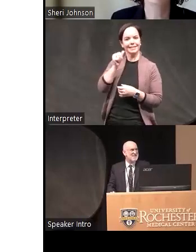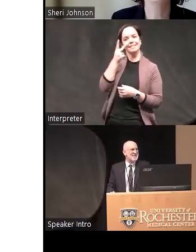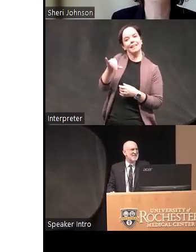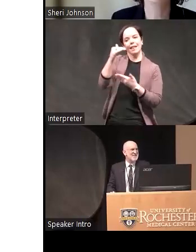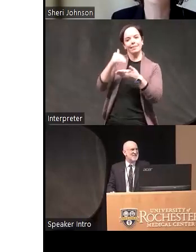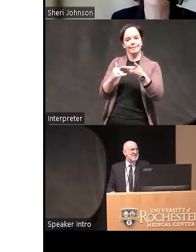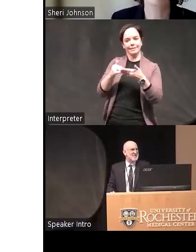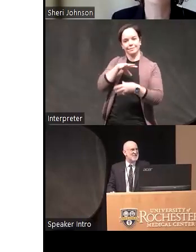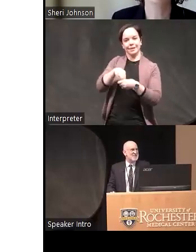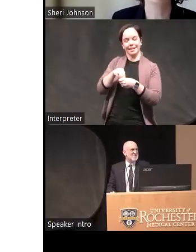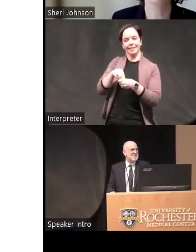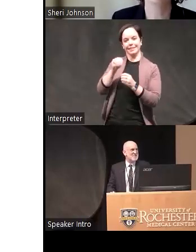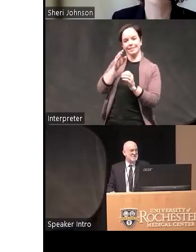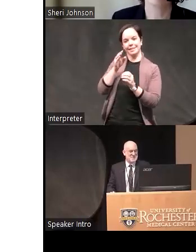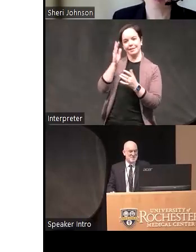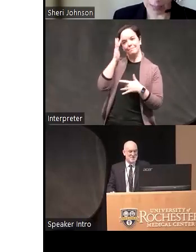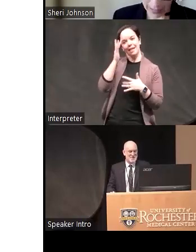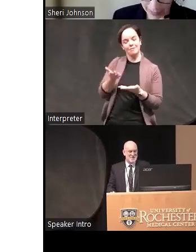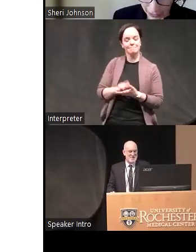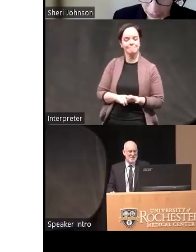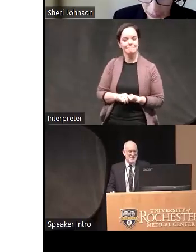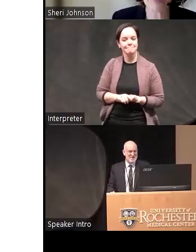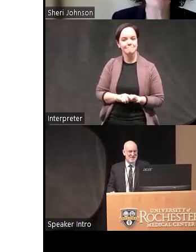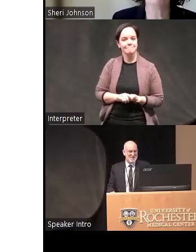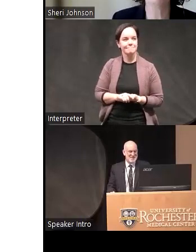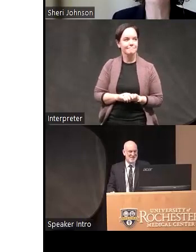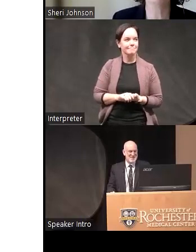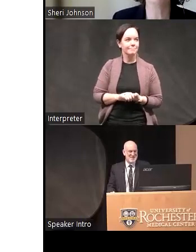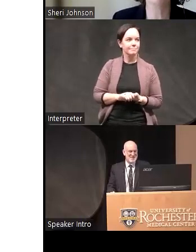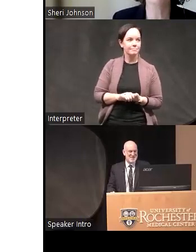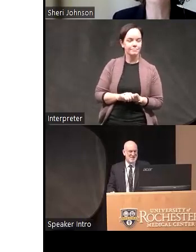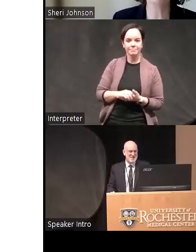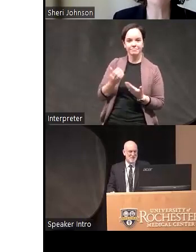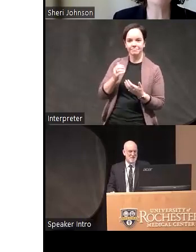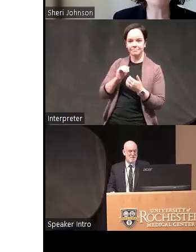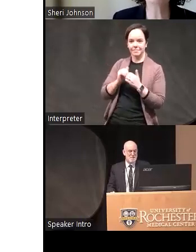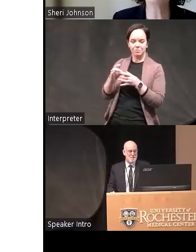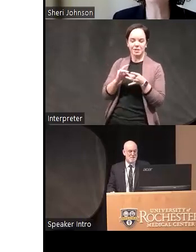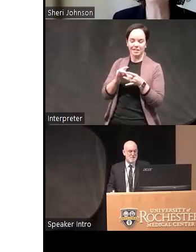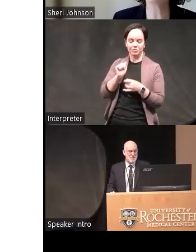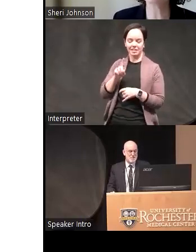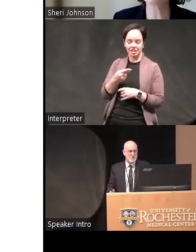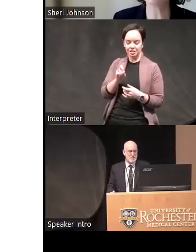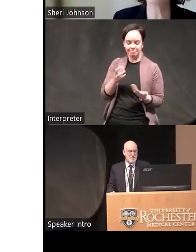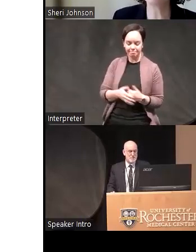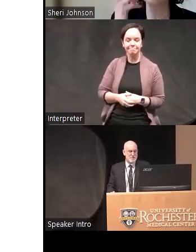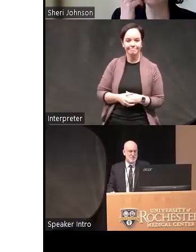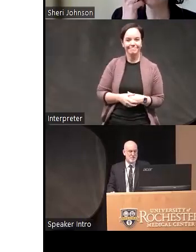start before I would ask more pointed questions hey so yeah no so I just sent out a paper for